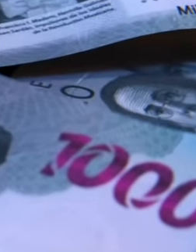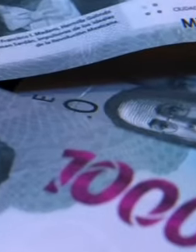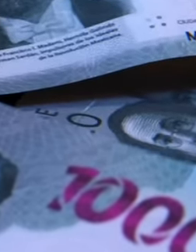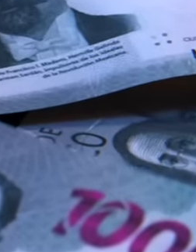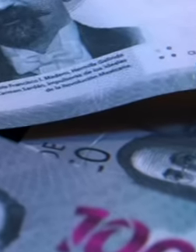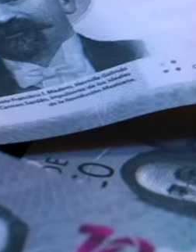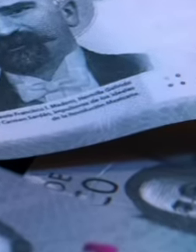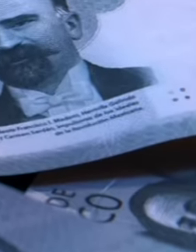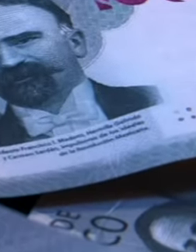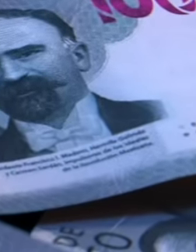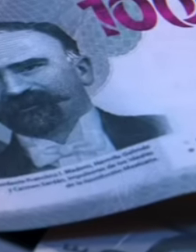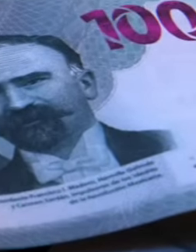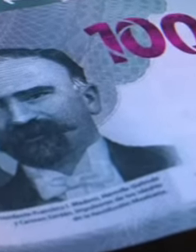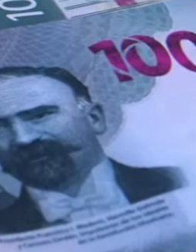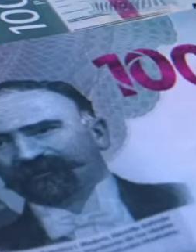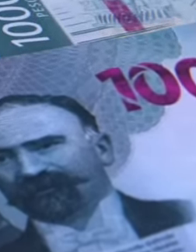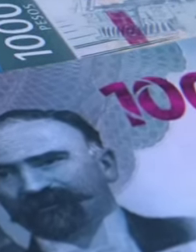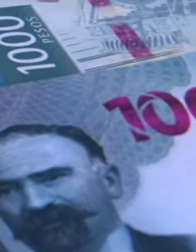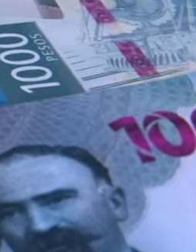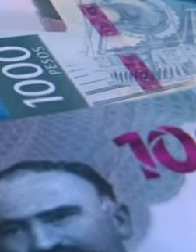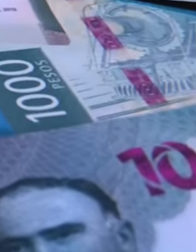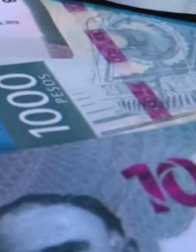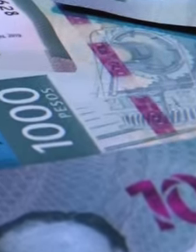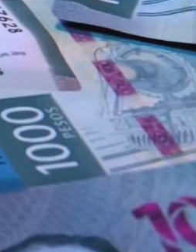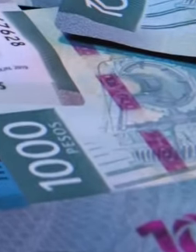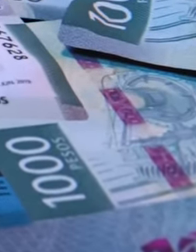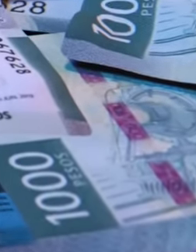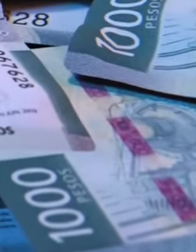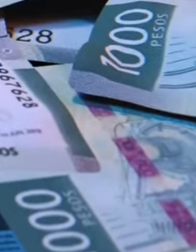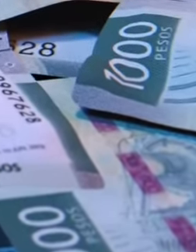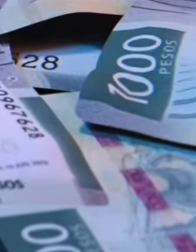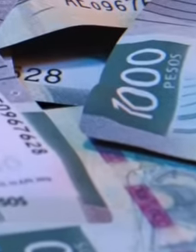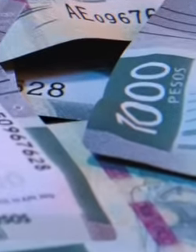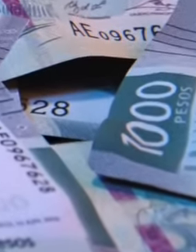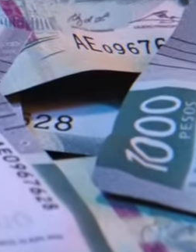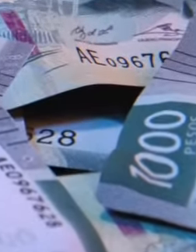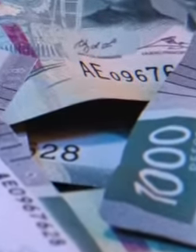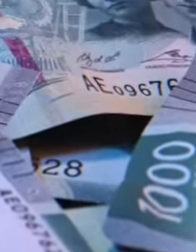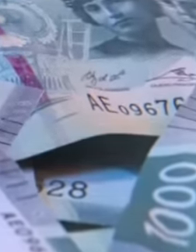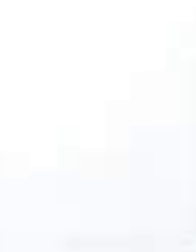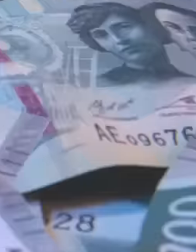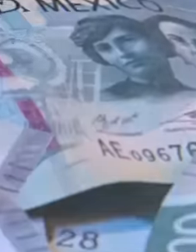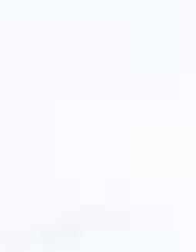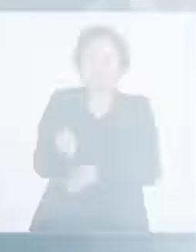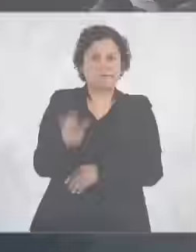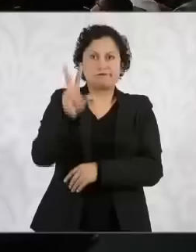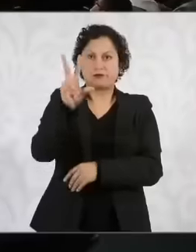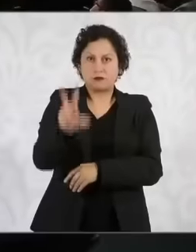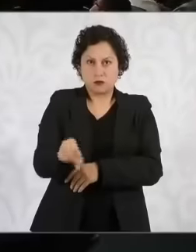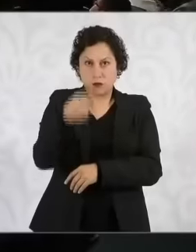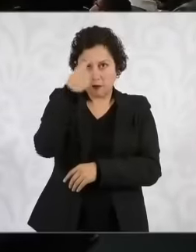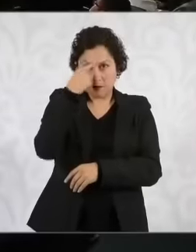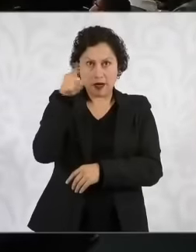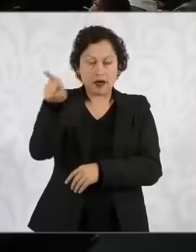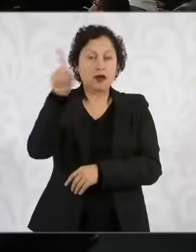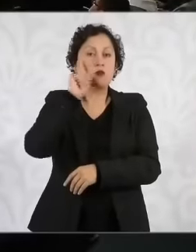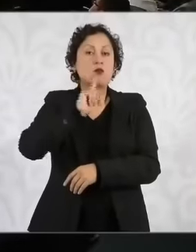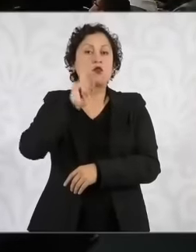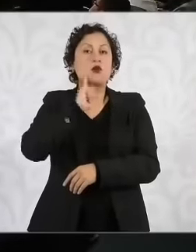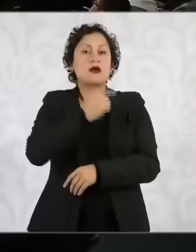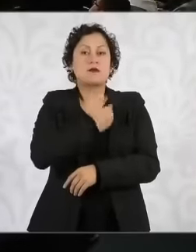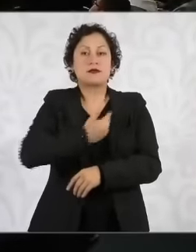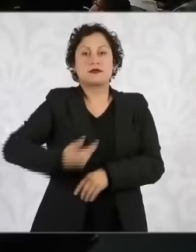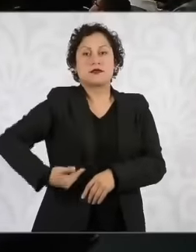money that comes directly from the Mexicans, like the president of Mexico Claudia Sha,